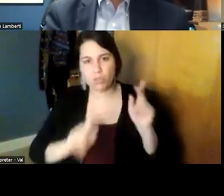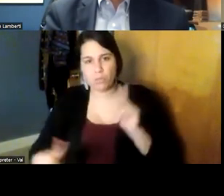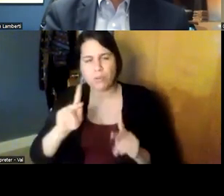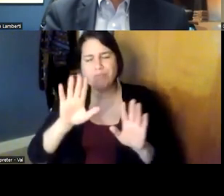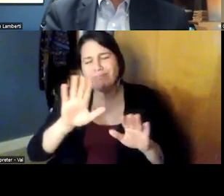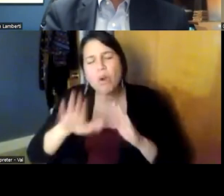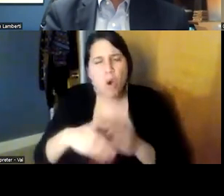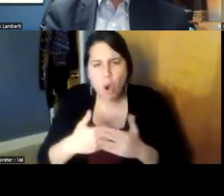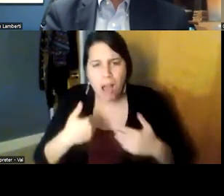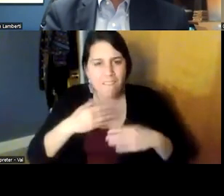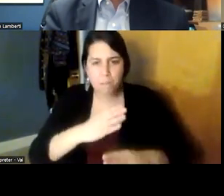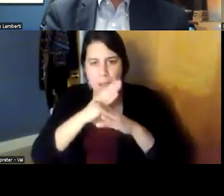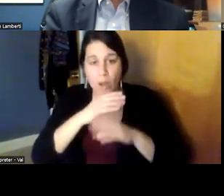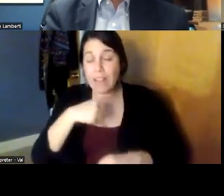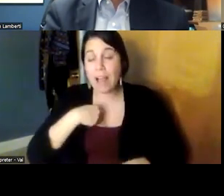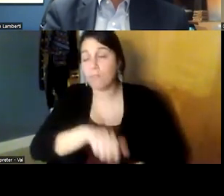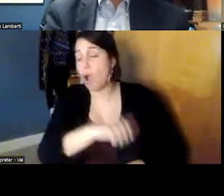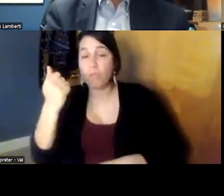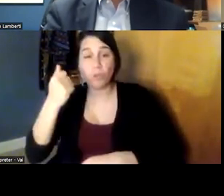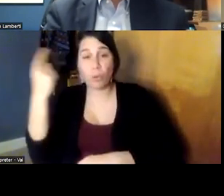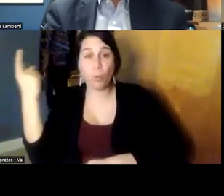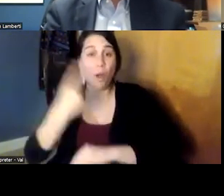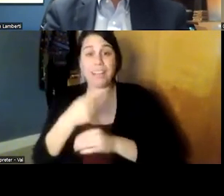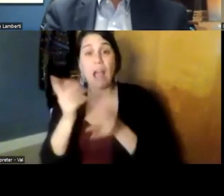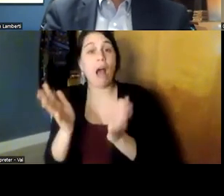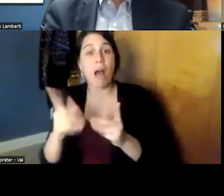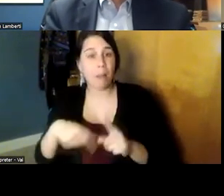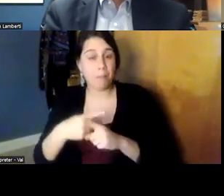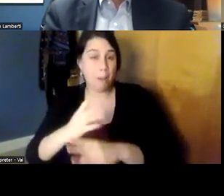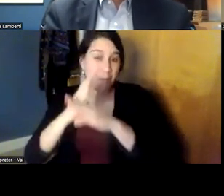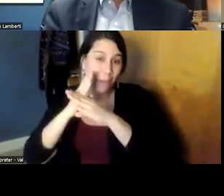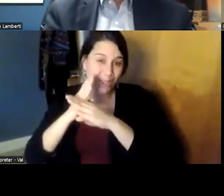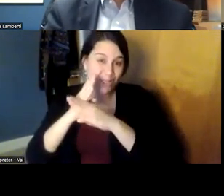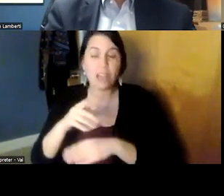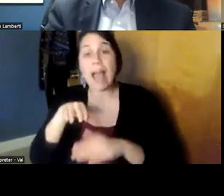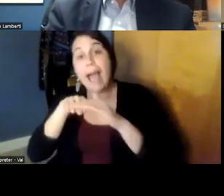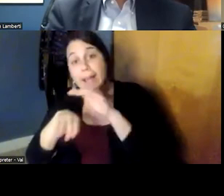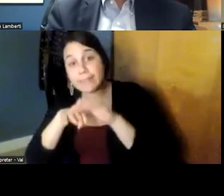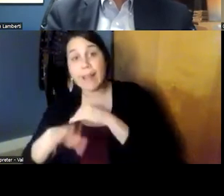talk for another two hours or a day about all the barriers with who has access you know a lot of my